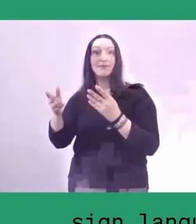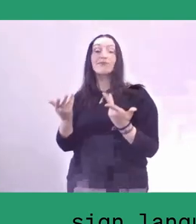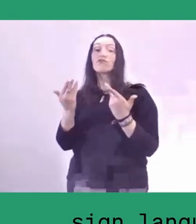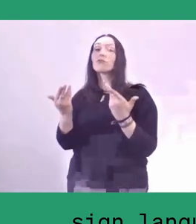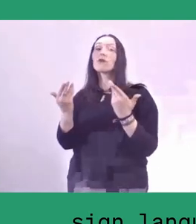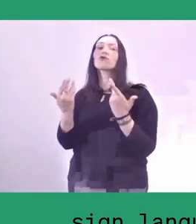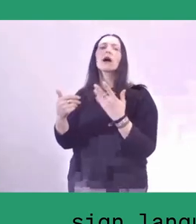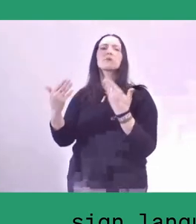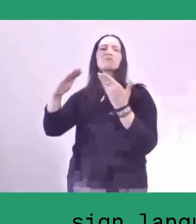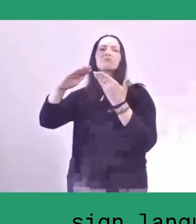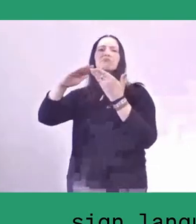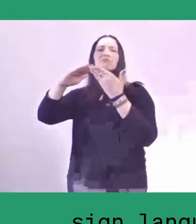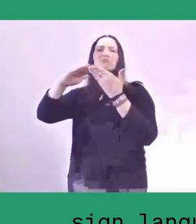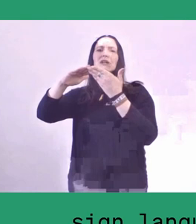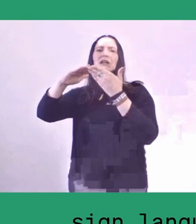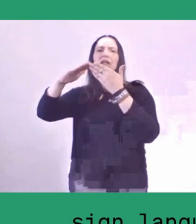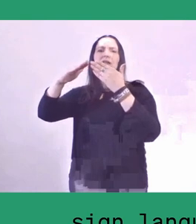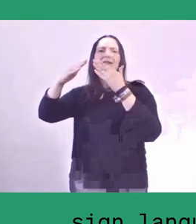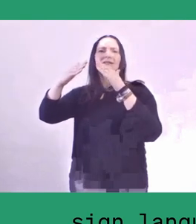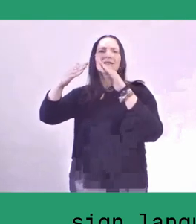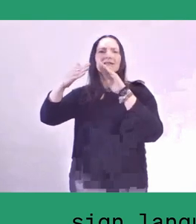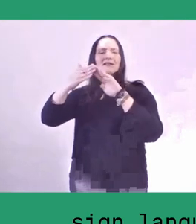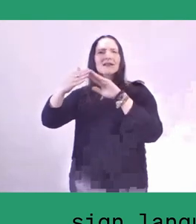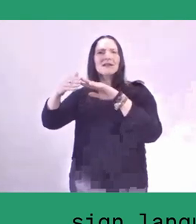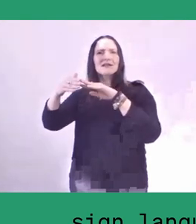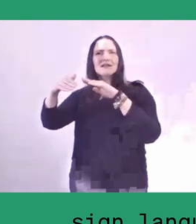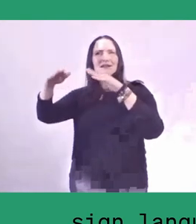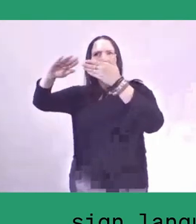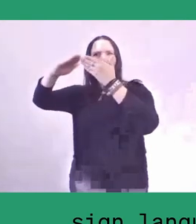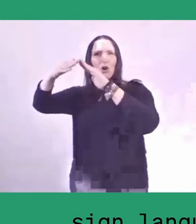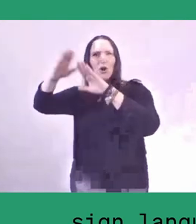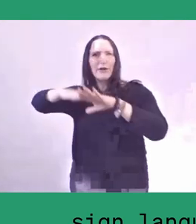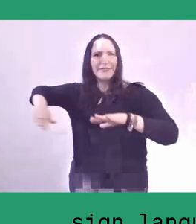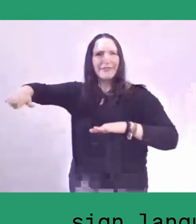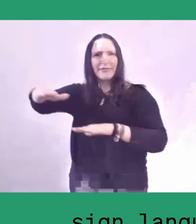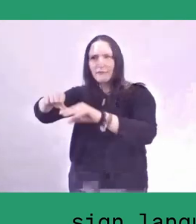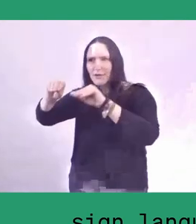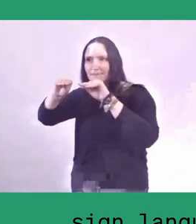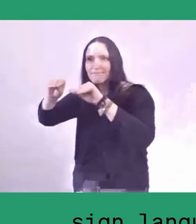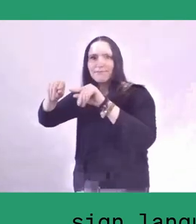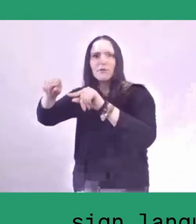the kampung in East Java called Ledokombo. In that village the Madurese language